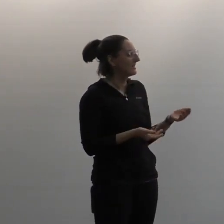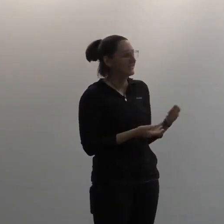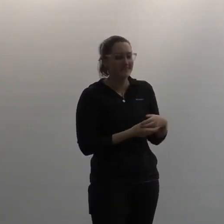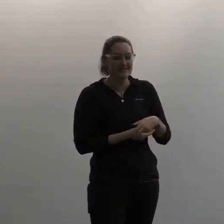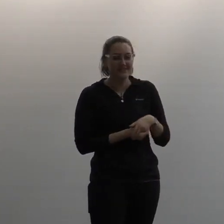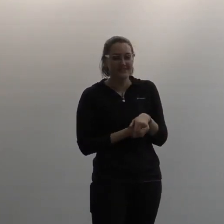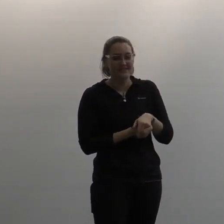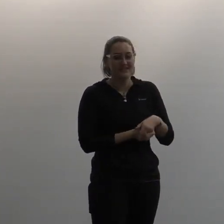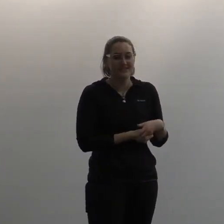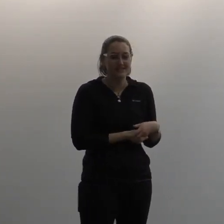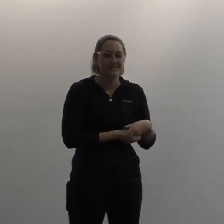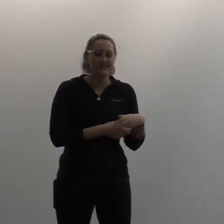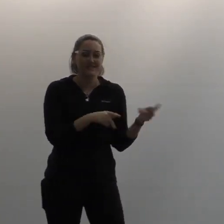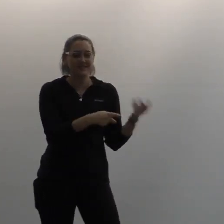How can white people help Black deaf people?